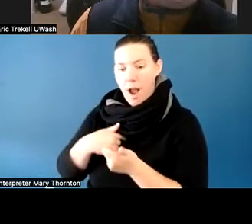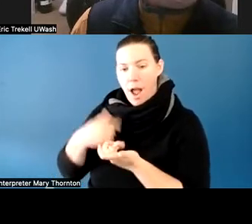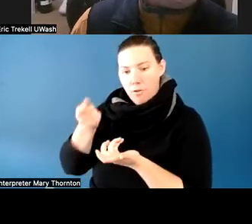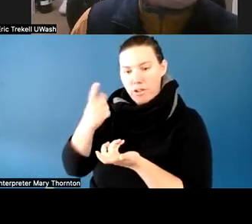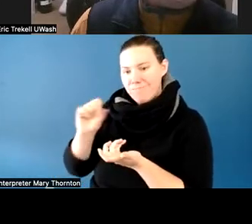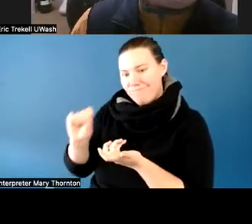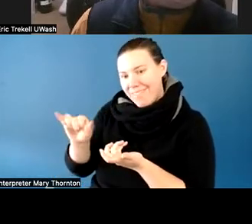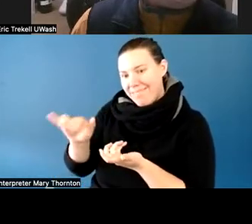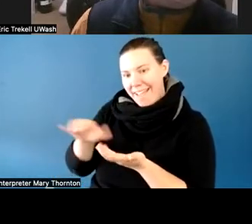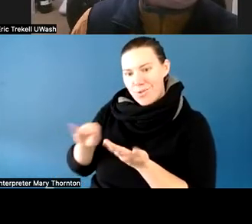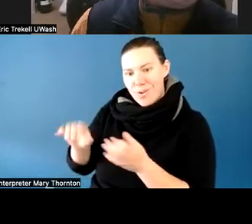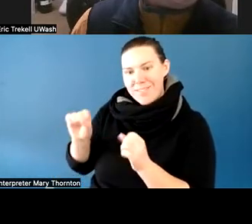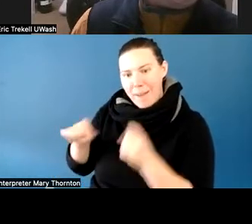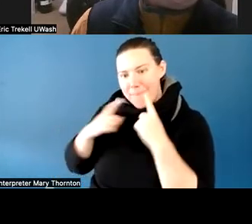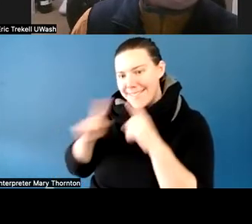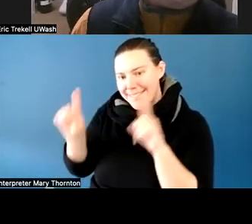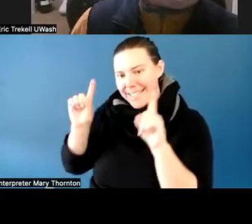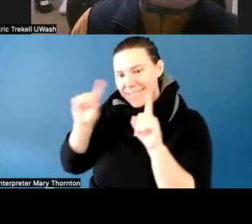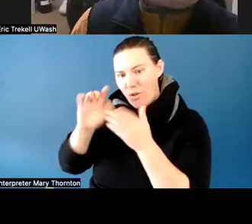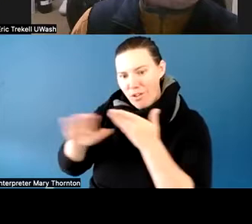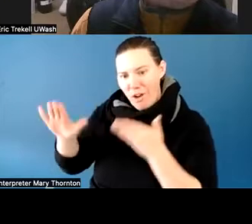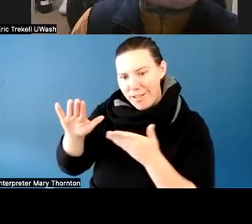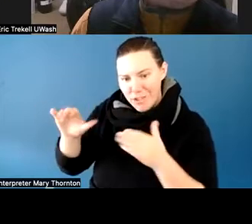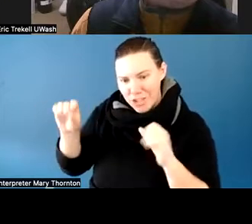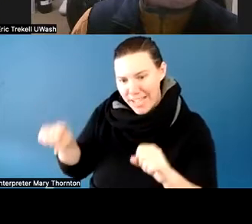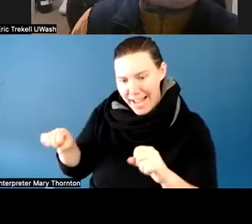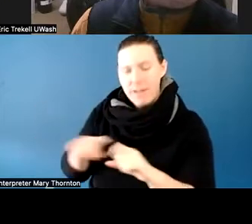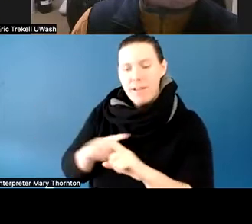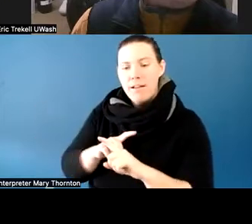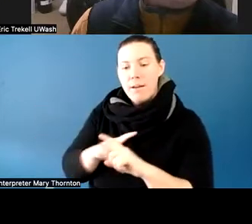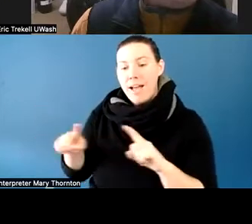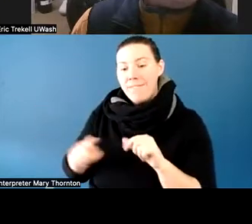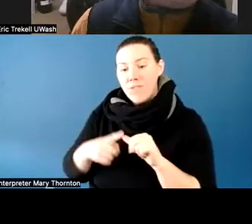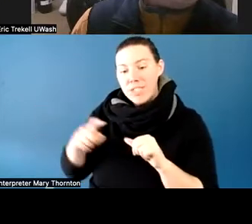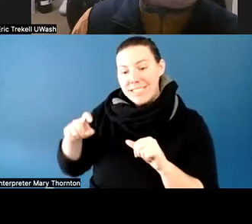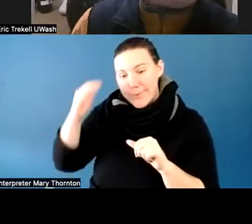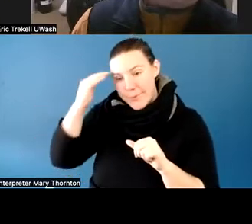be successful at the college level, but just need to know how to do that--